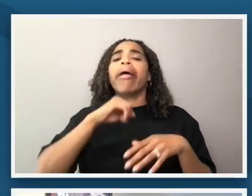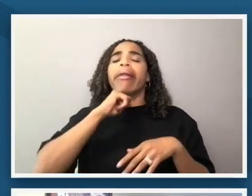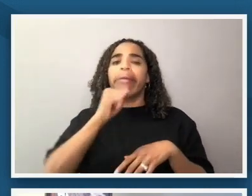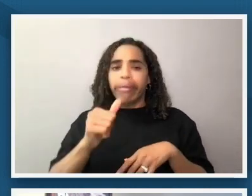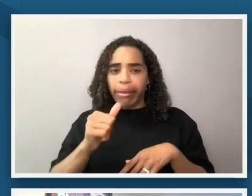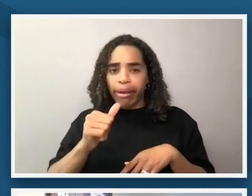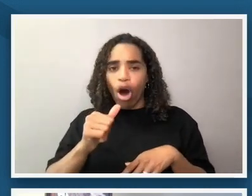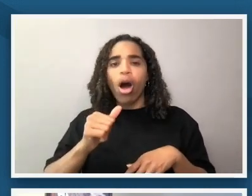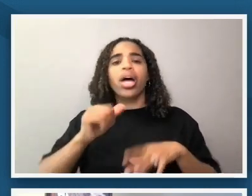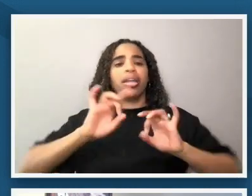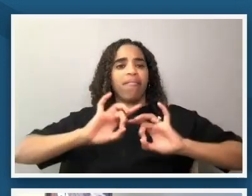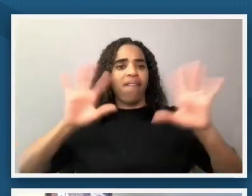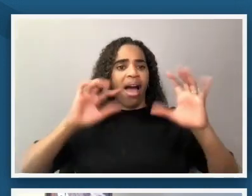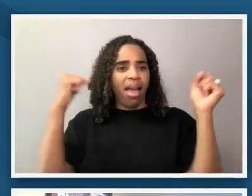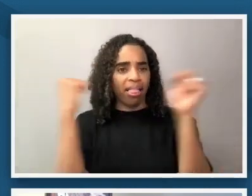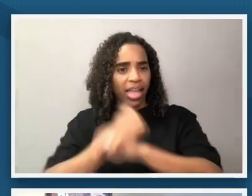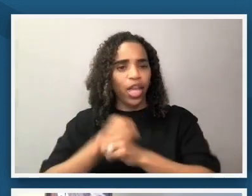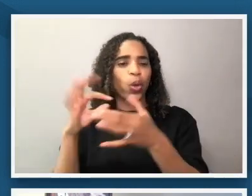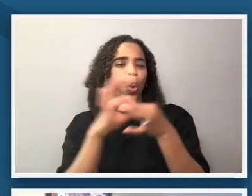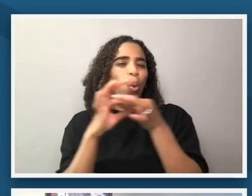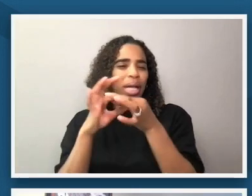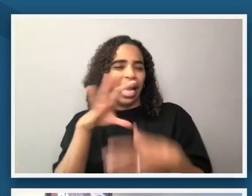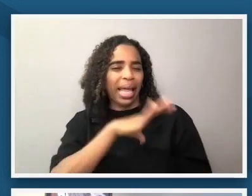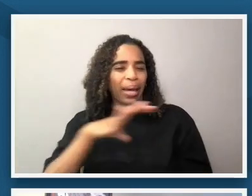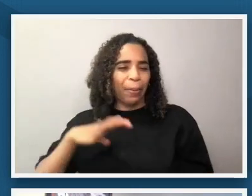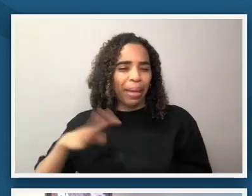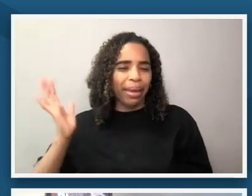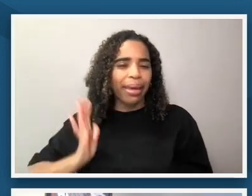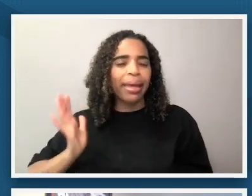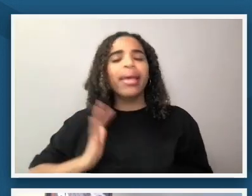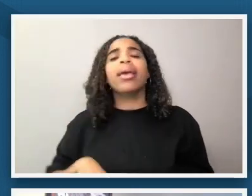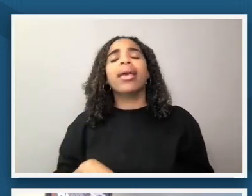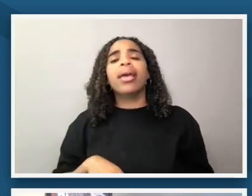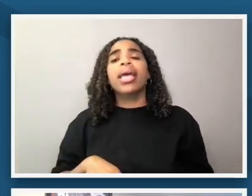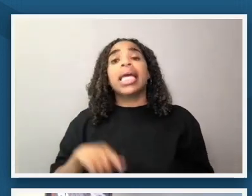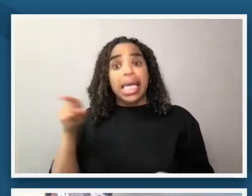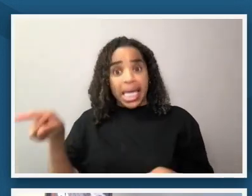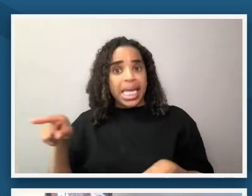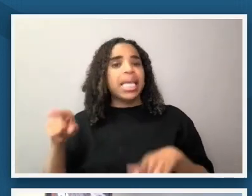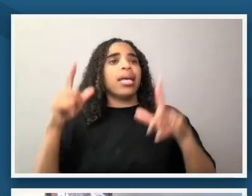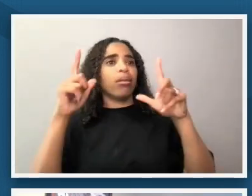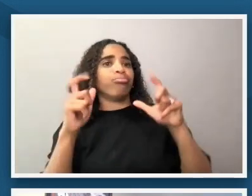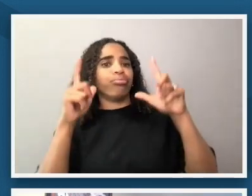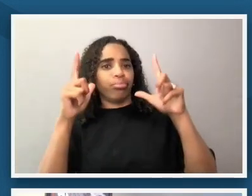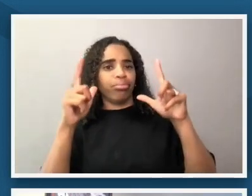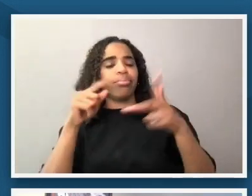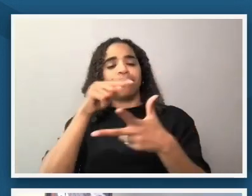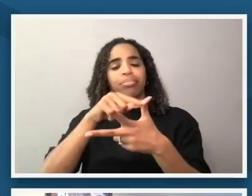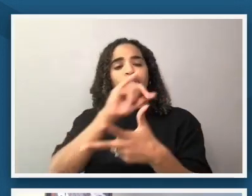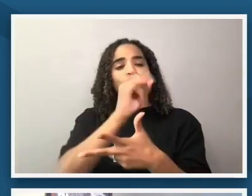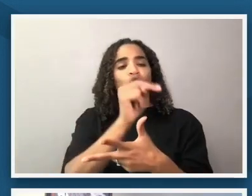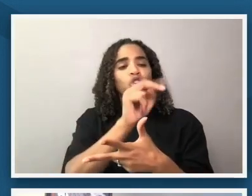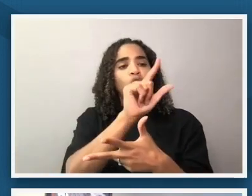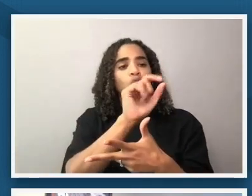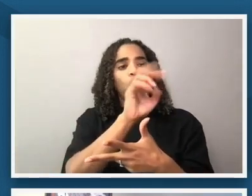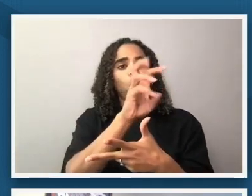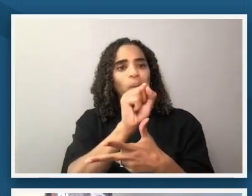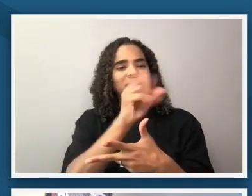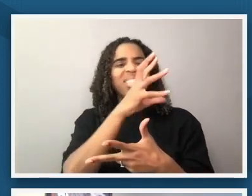non-violence coordinating committee he took this photograph of john lewis